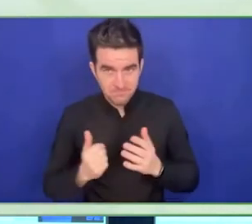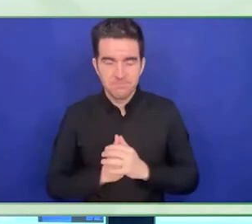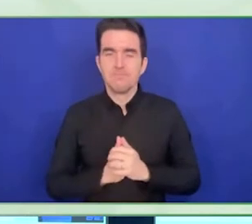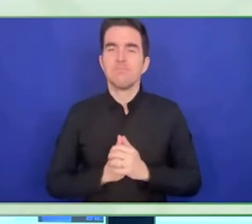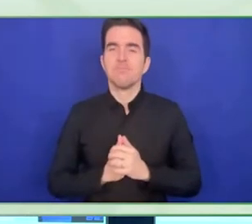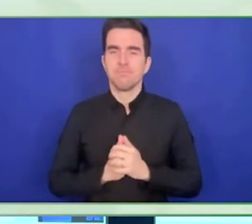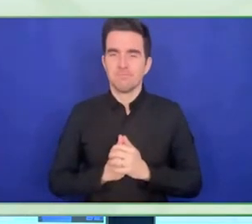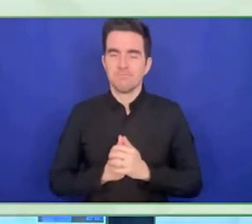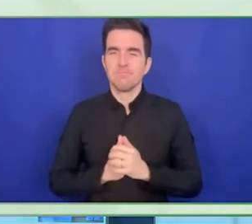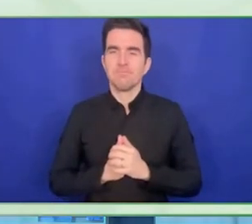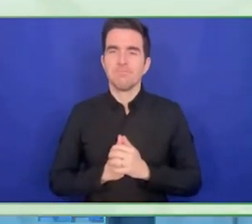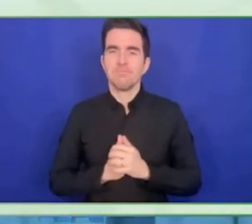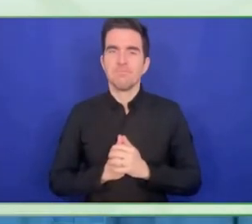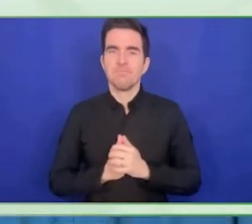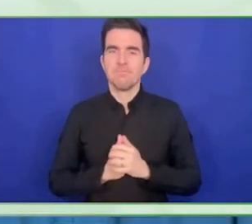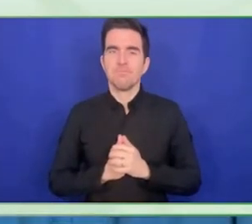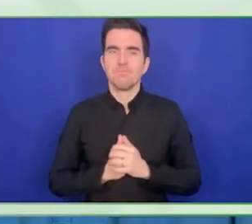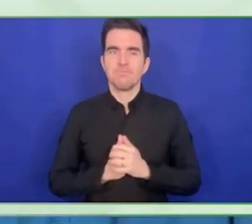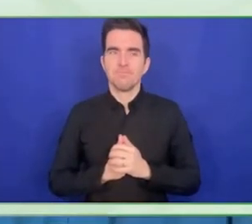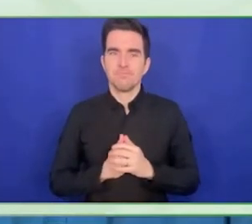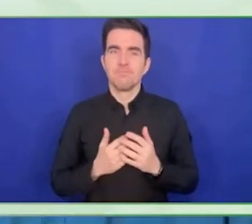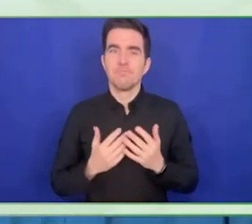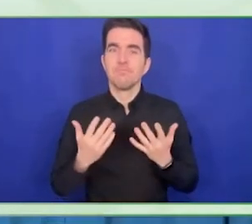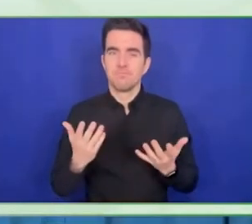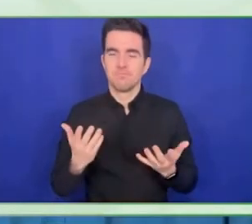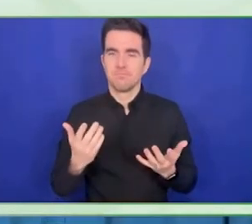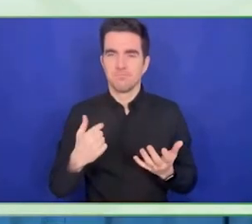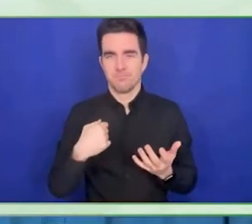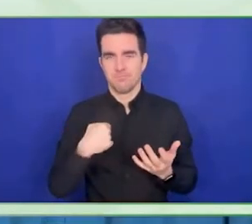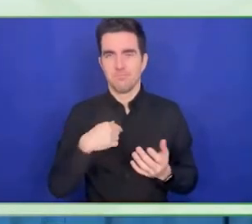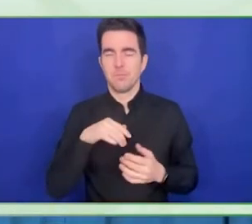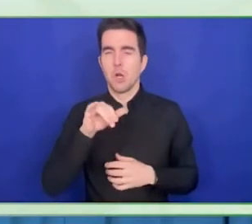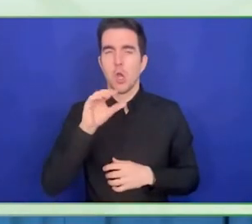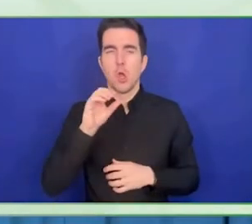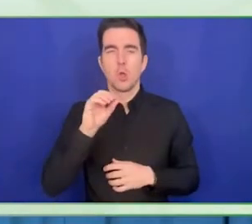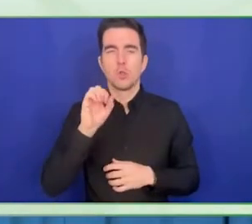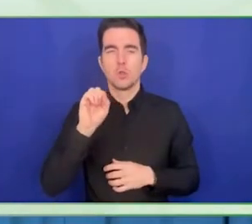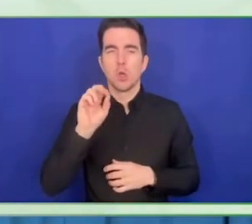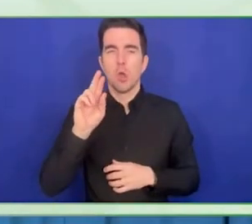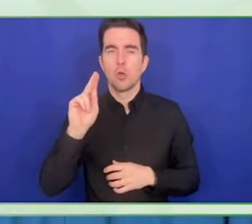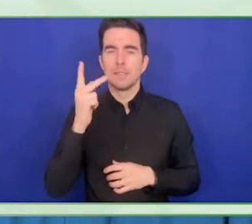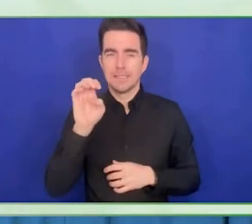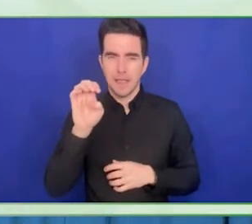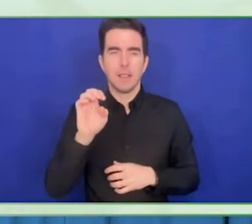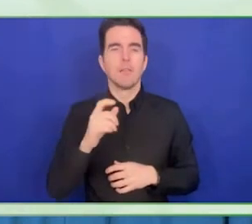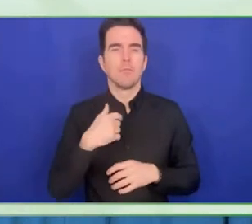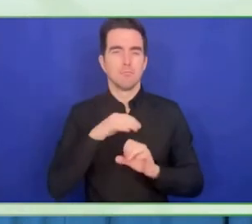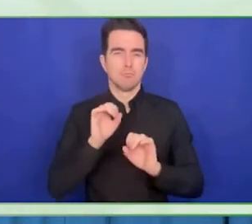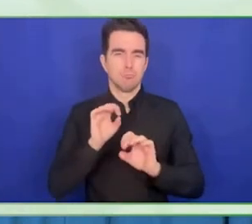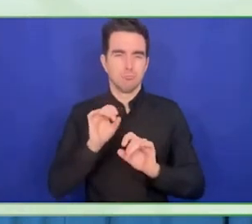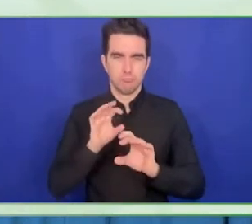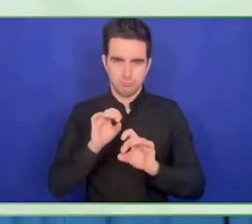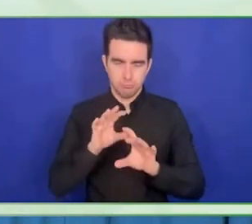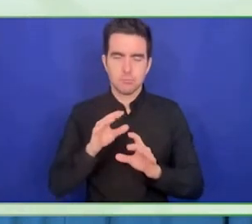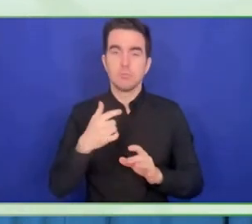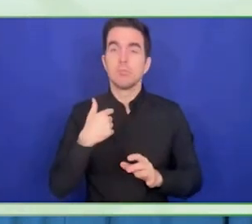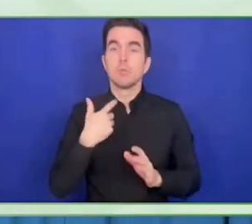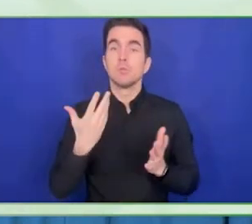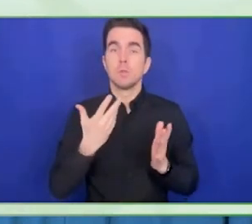I am an Asian man with black care, glasses, I'm wearing a dark blue